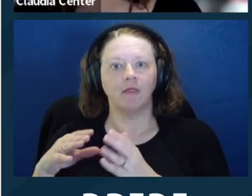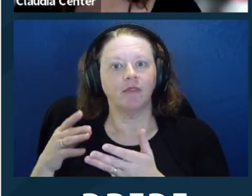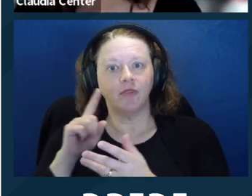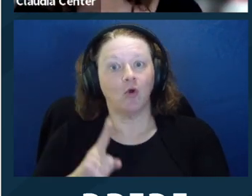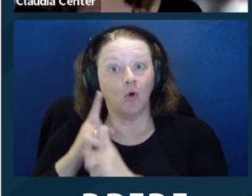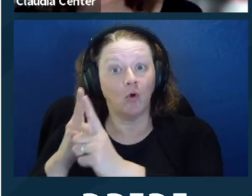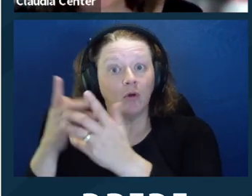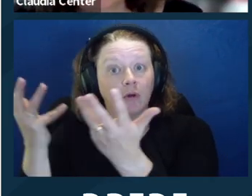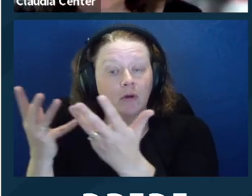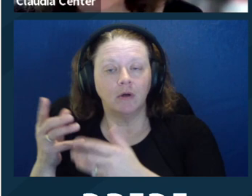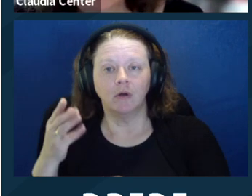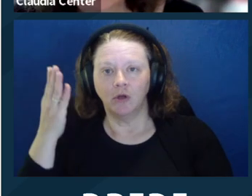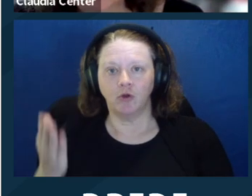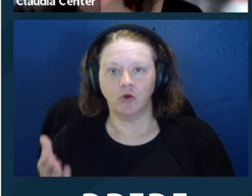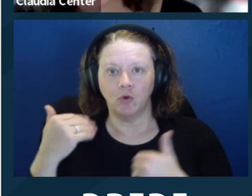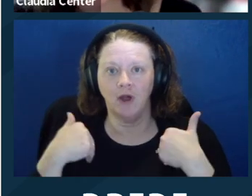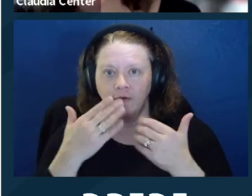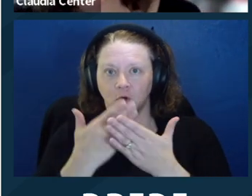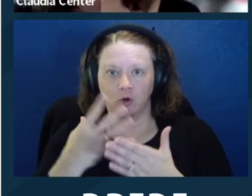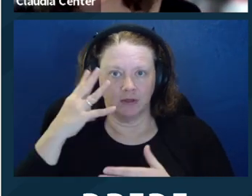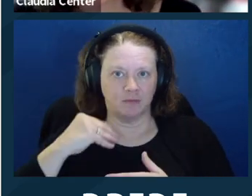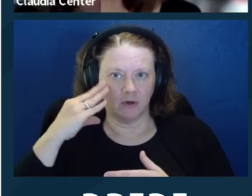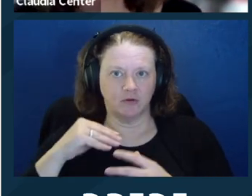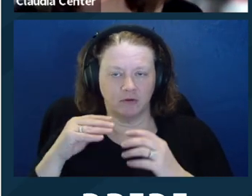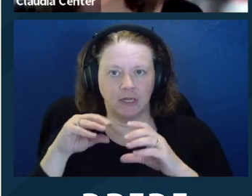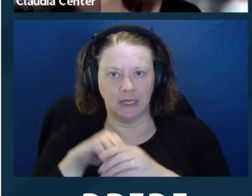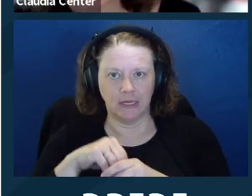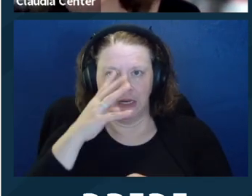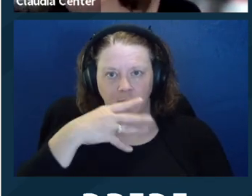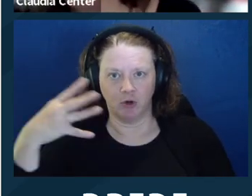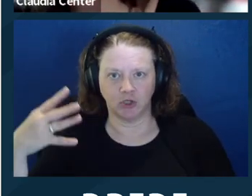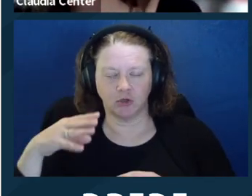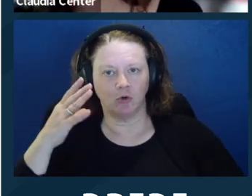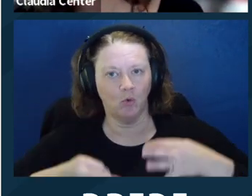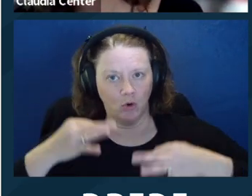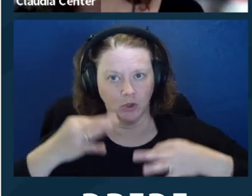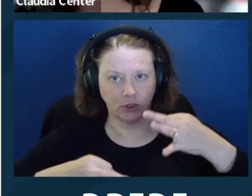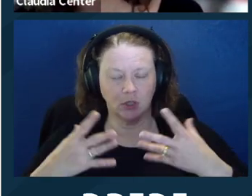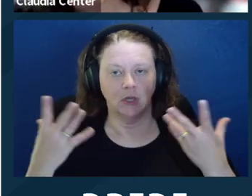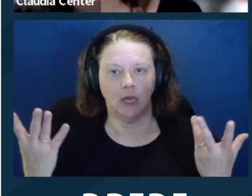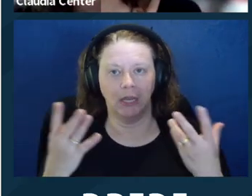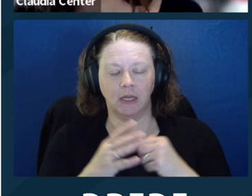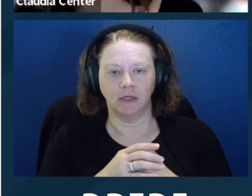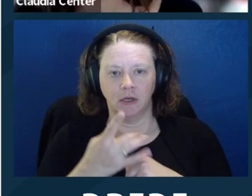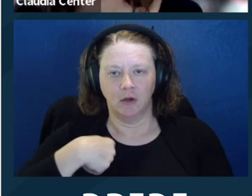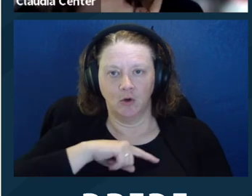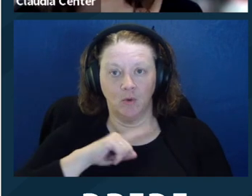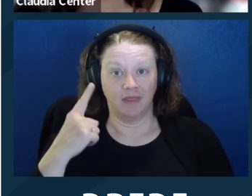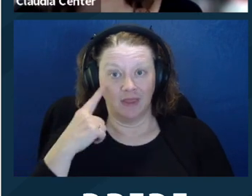the litigation, and then looking to it, you know, the goals are that you have a good experience